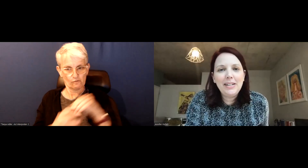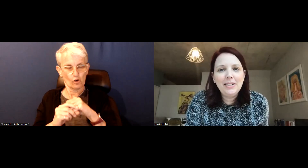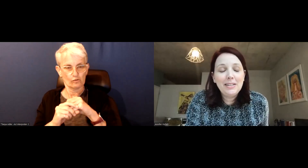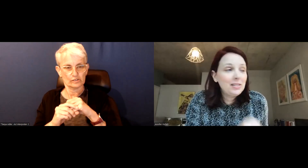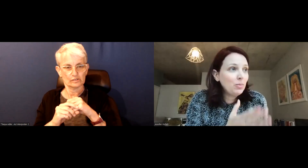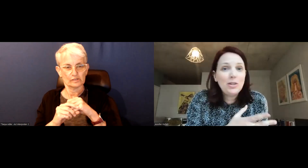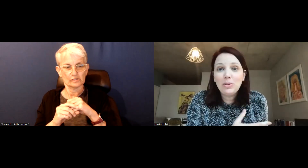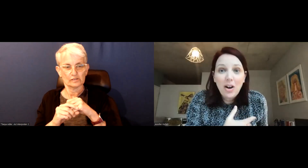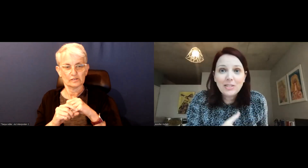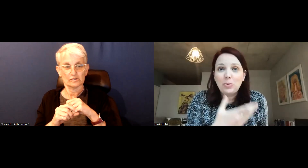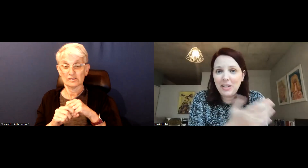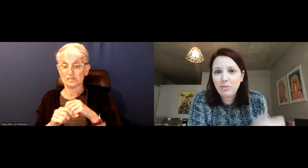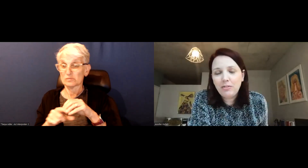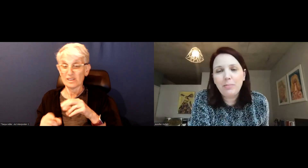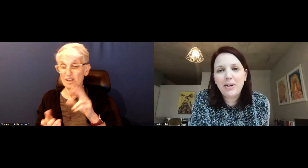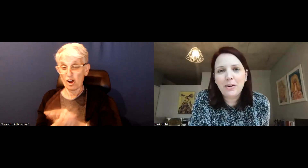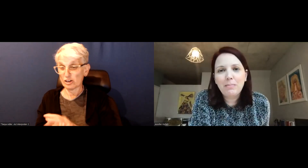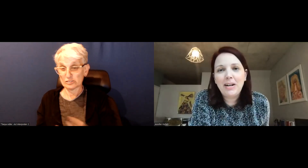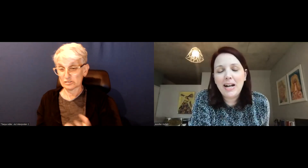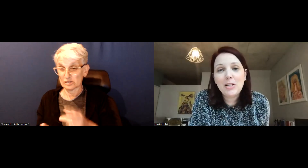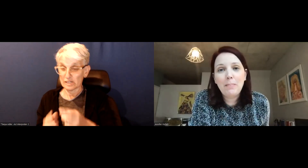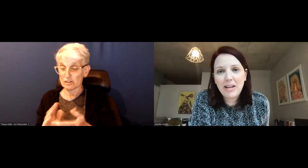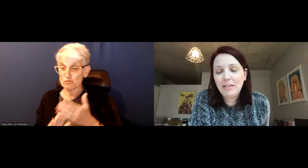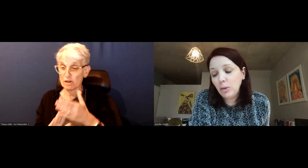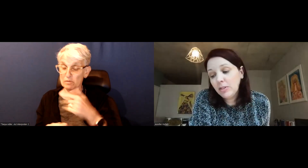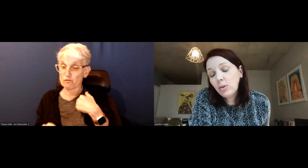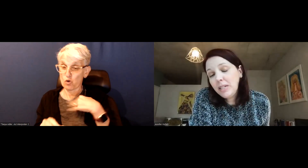Ultimately he is someone who lost when he ran for mayor but has a big influence.